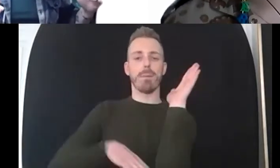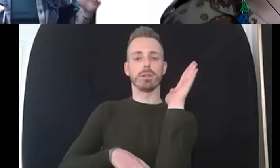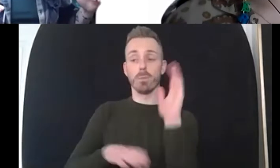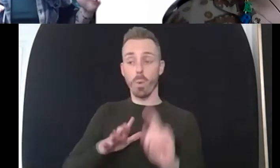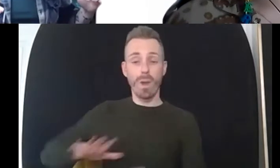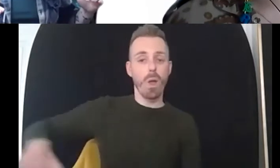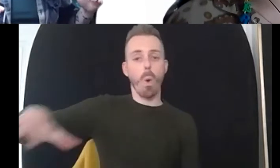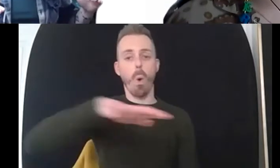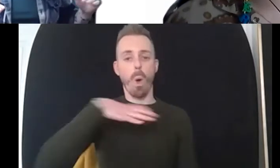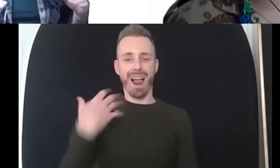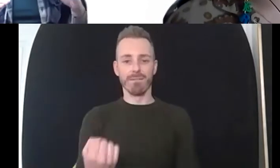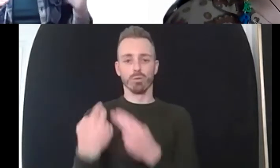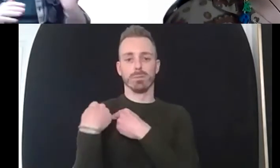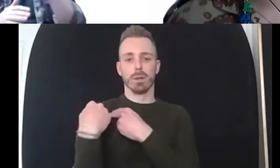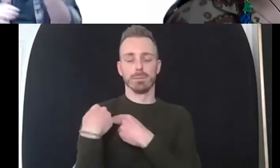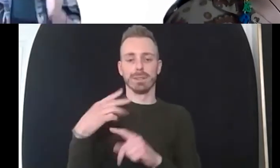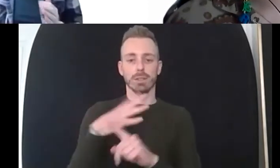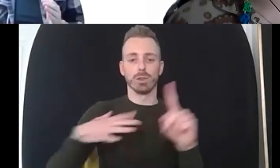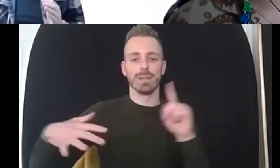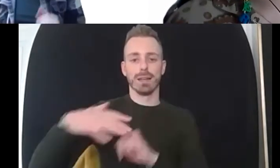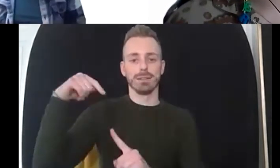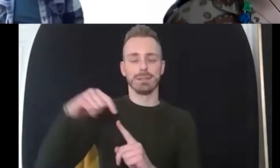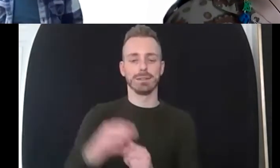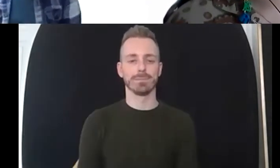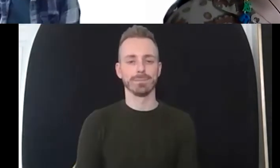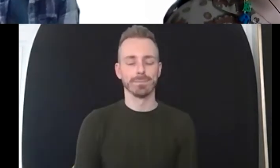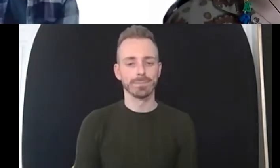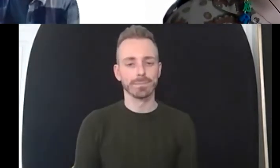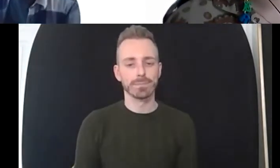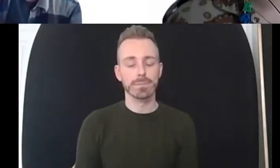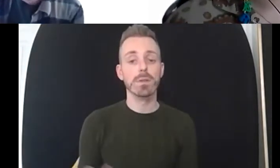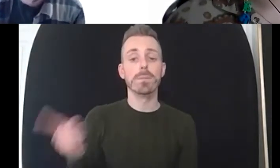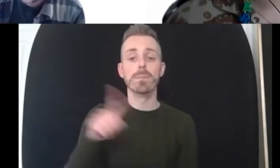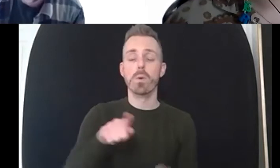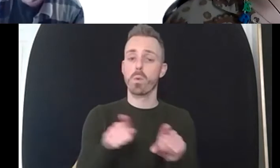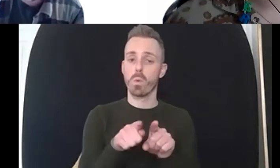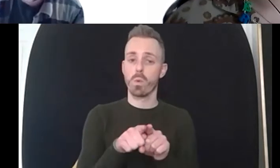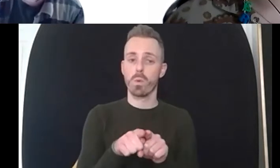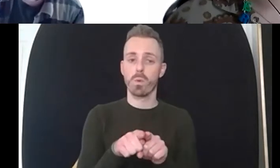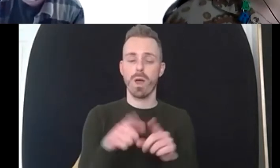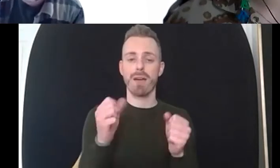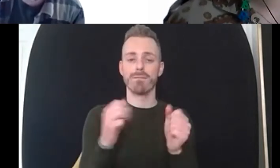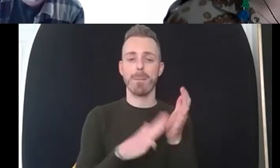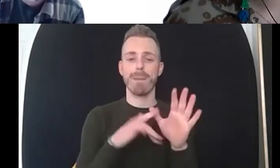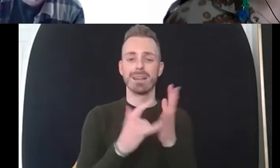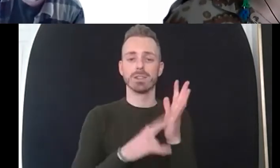in in society but alongside that is the um the maslow's hierarchy of needs